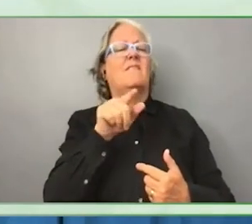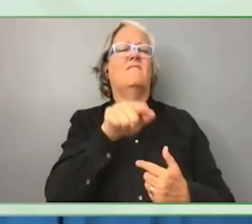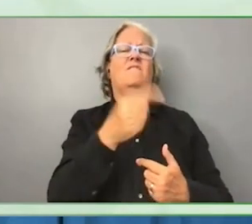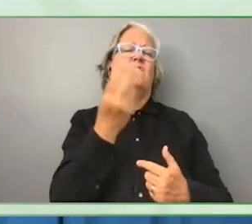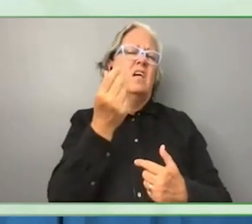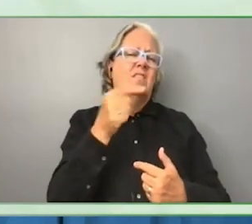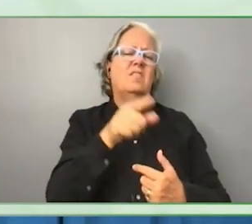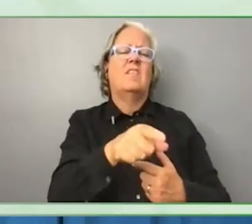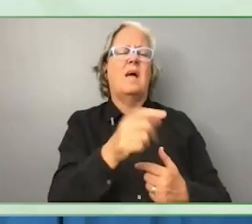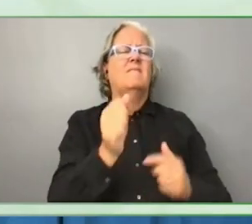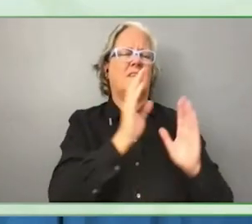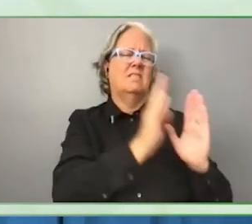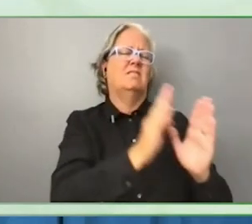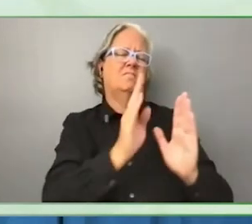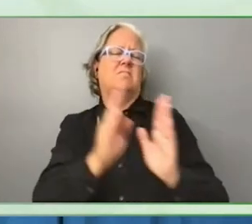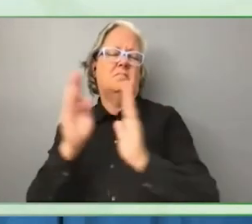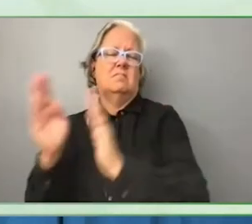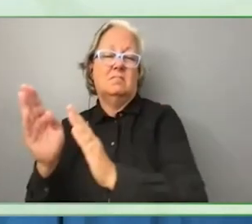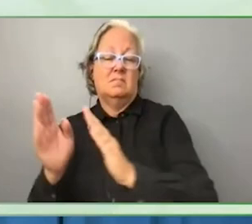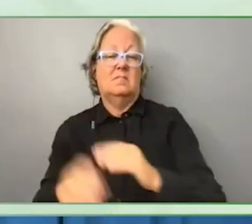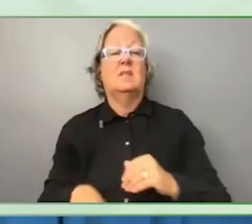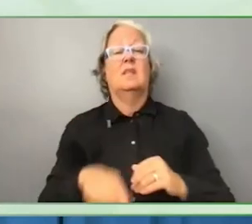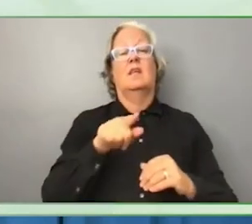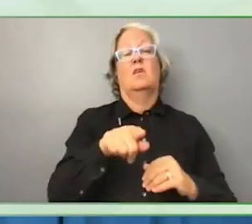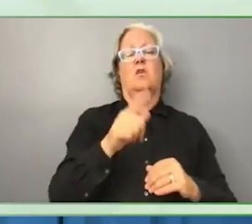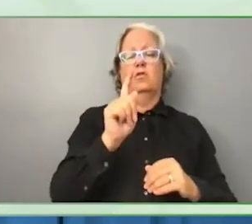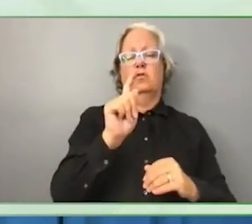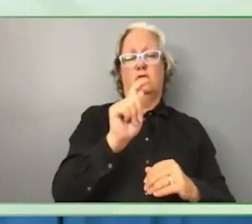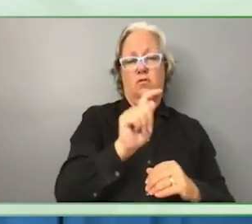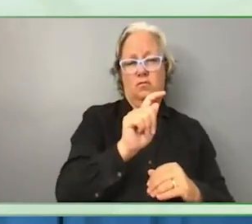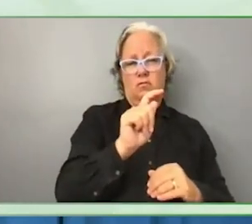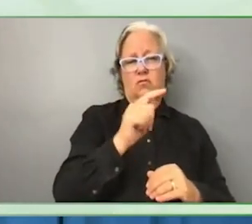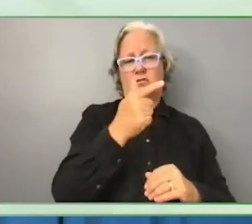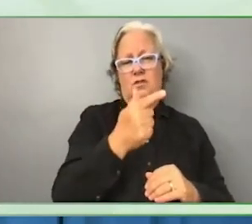Through trust funds and other external funds, funded by our